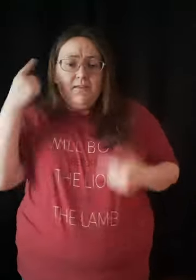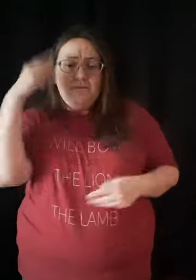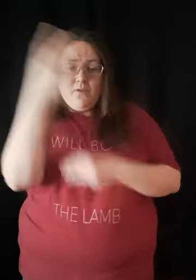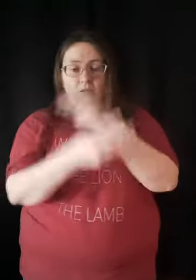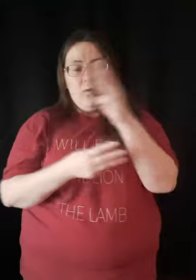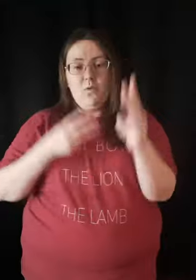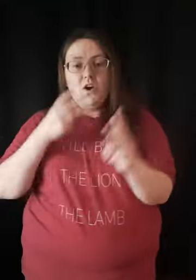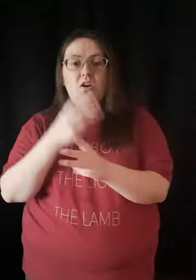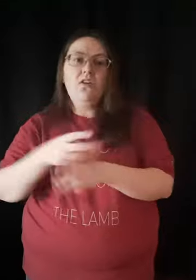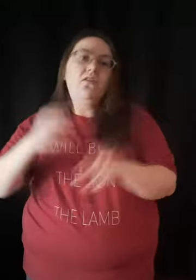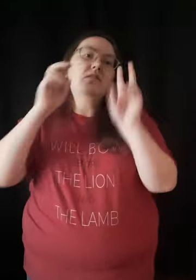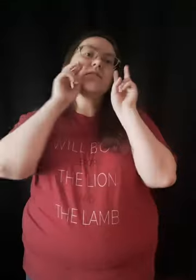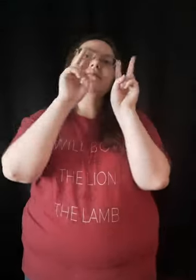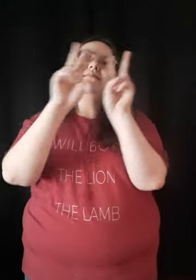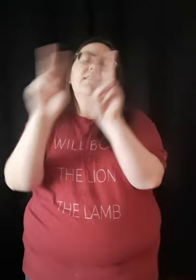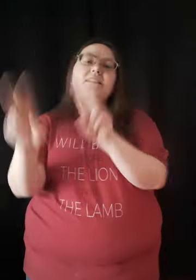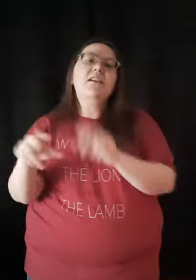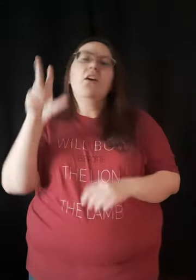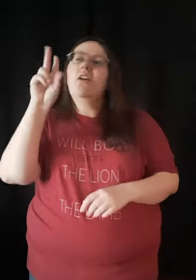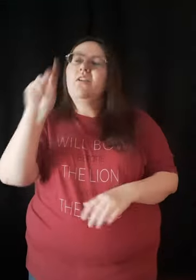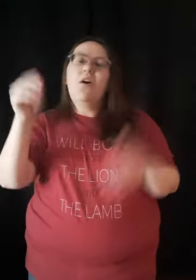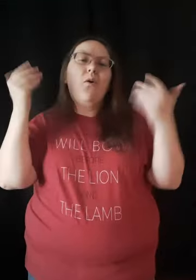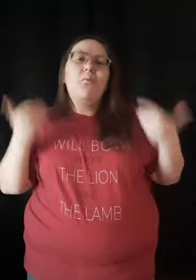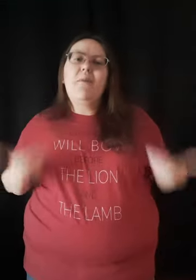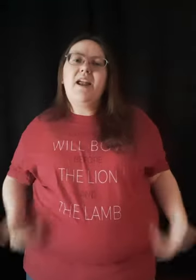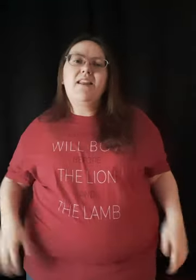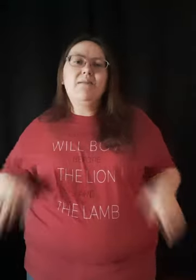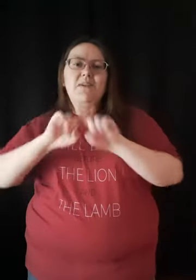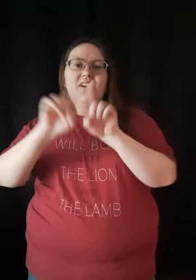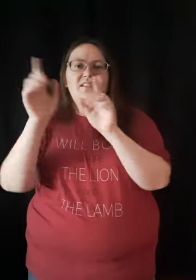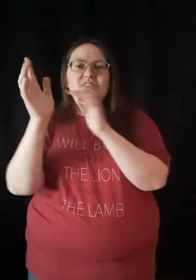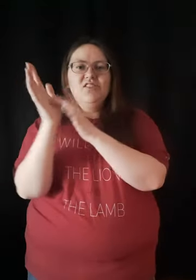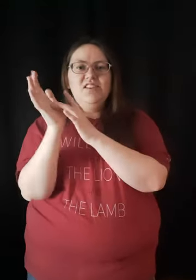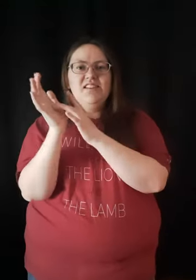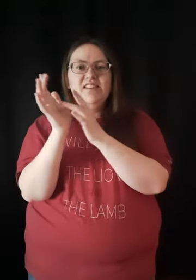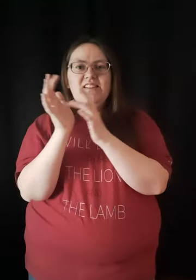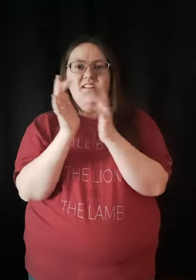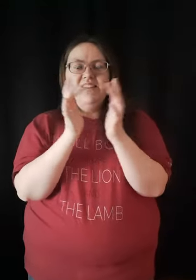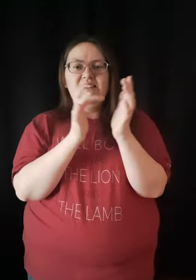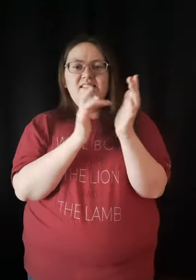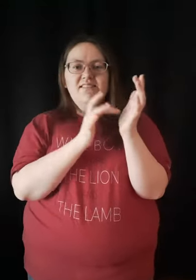I'm living for the world to see Nobody but Jesus